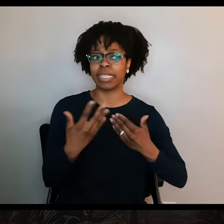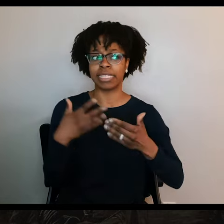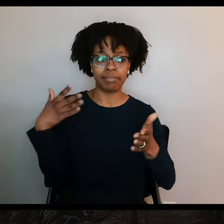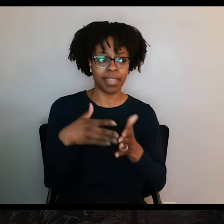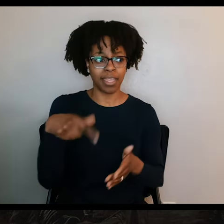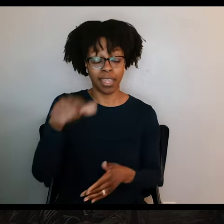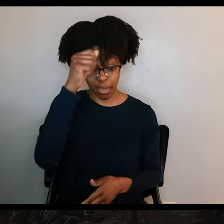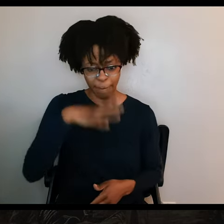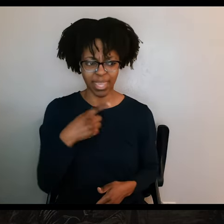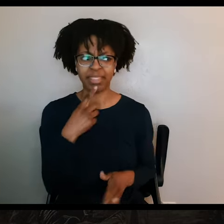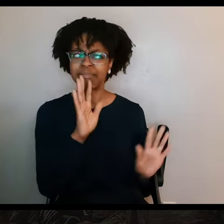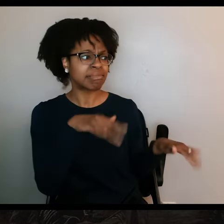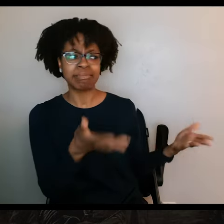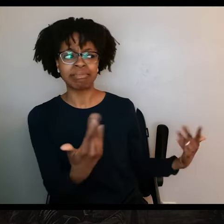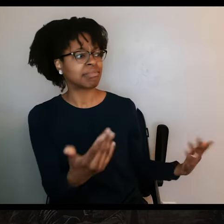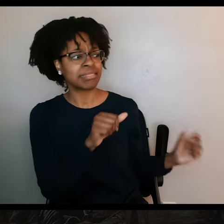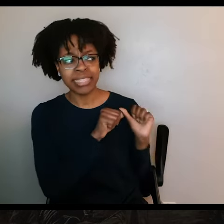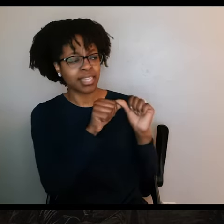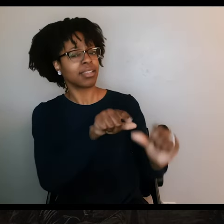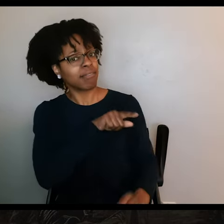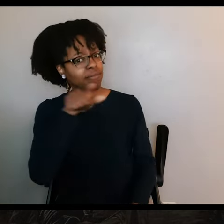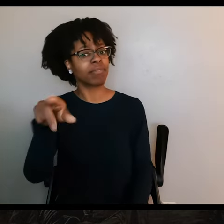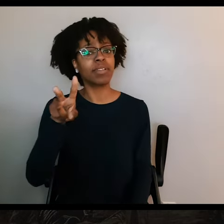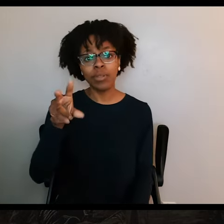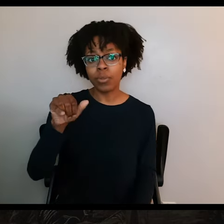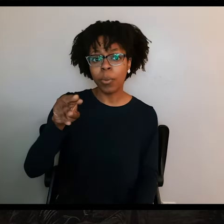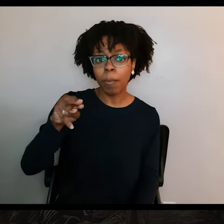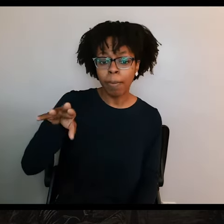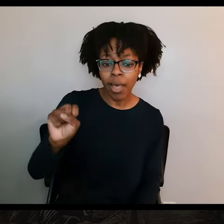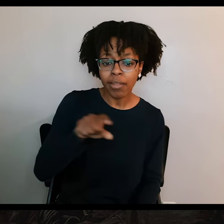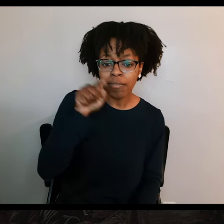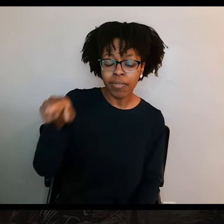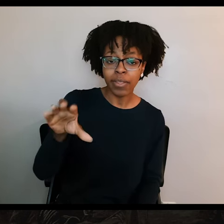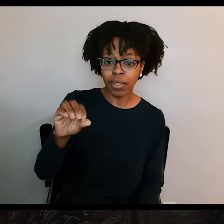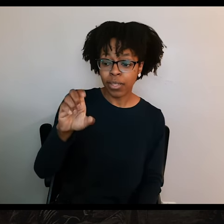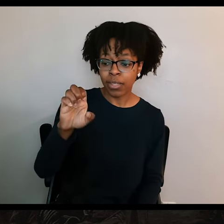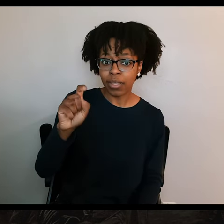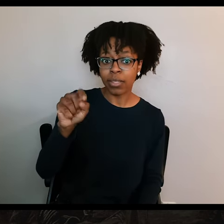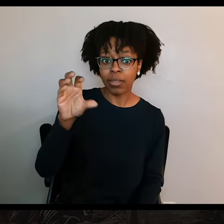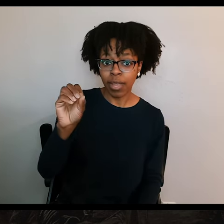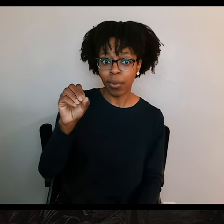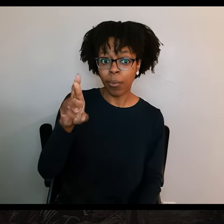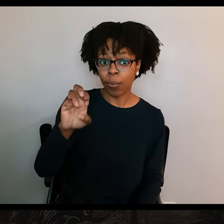And a lot of Fannin's men urged them to keep moving, two miles further, to Coleto Creek, where there were some trees where they could take shelter